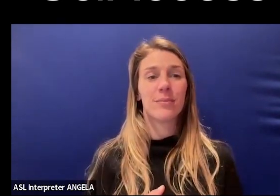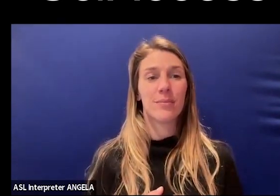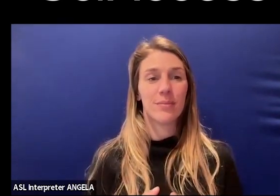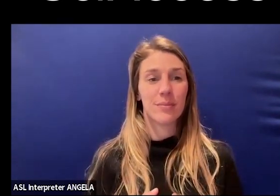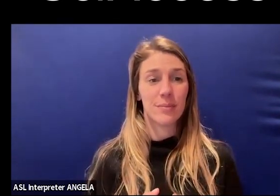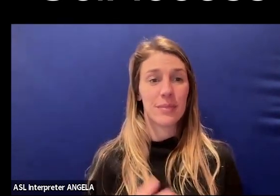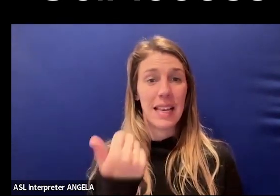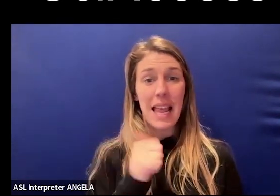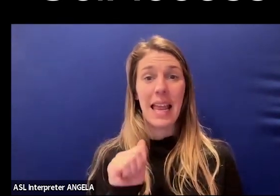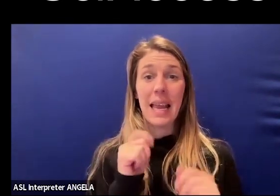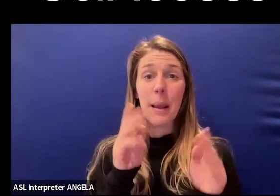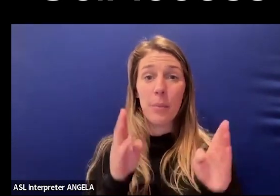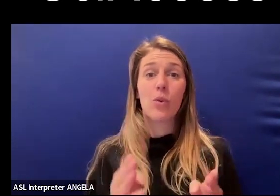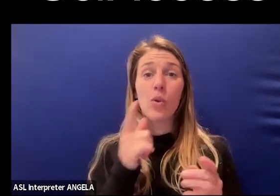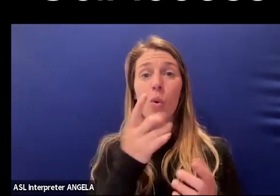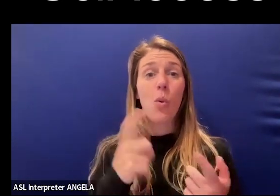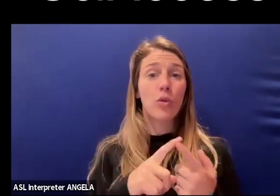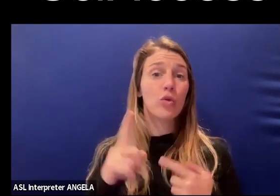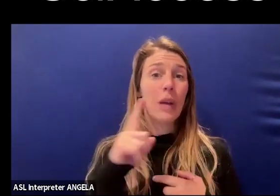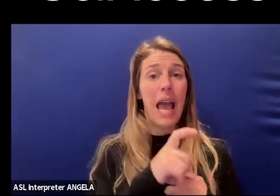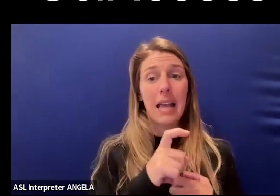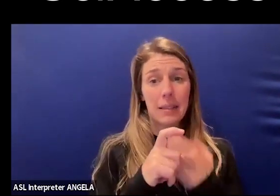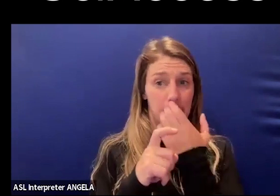Any attendees that would like to ask Lisette